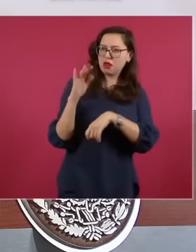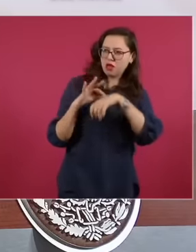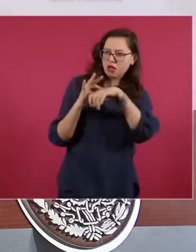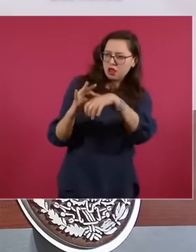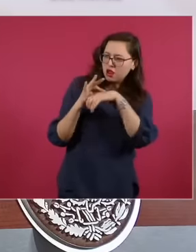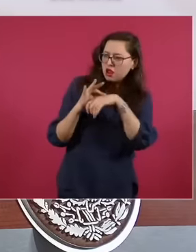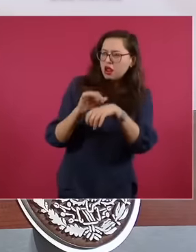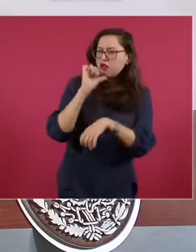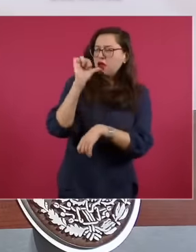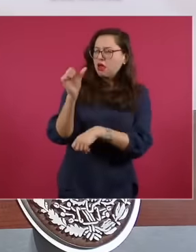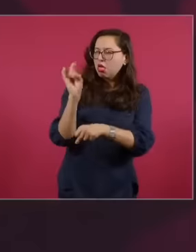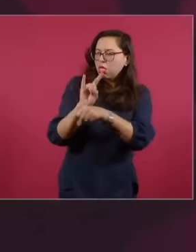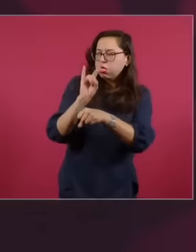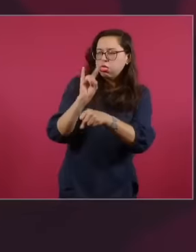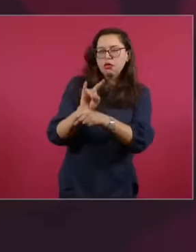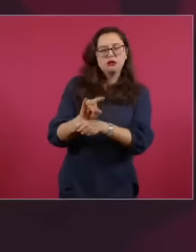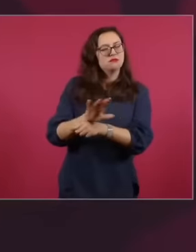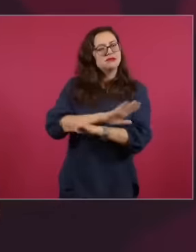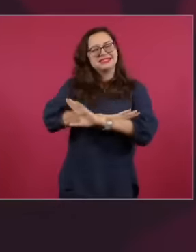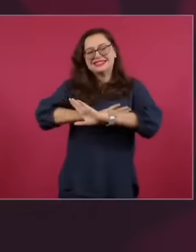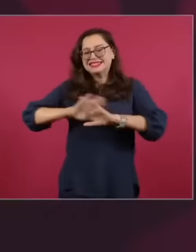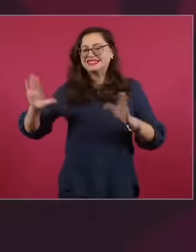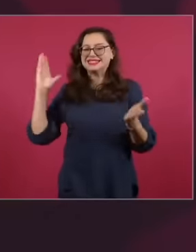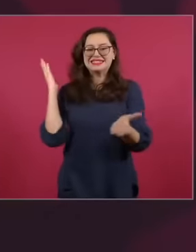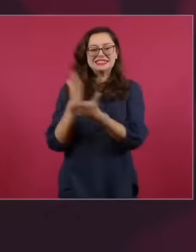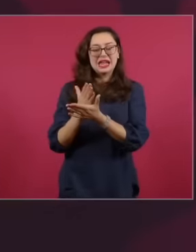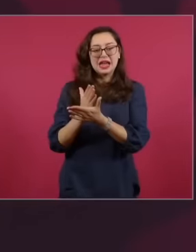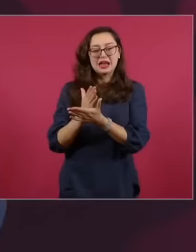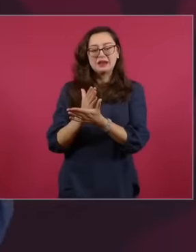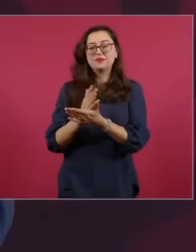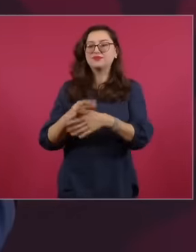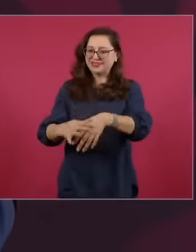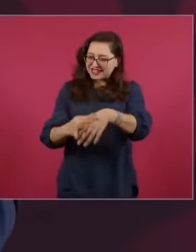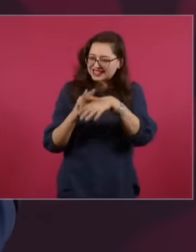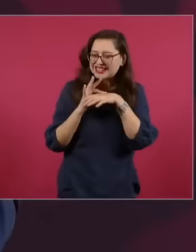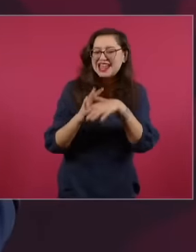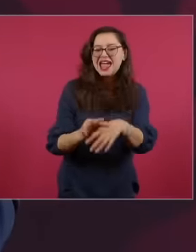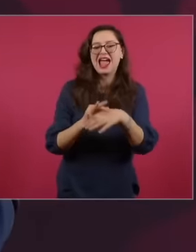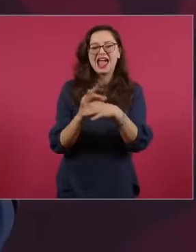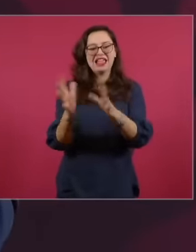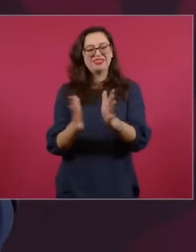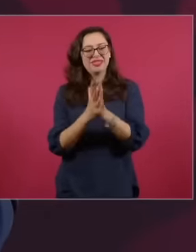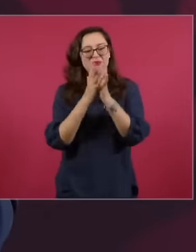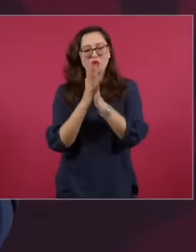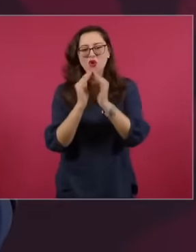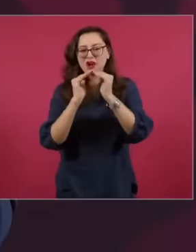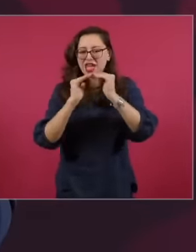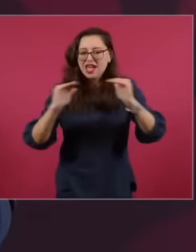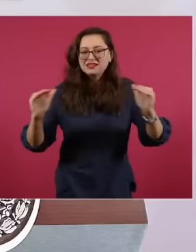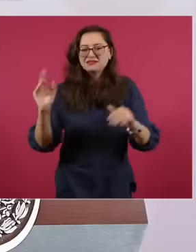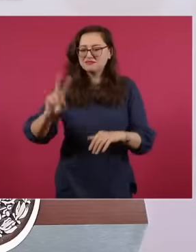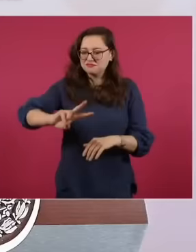that, we want real democracy, let it be the people.